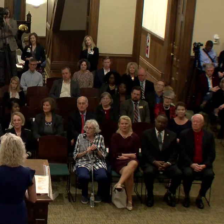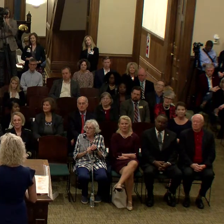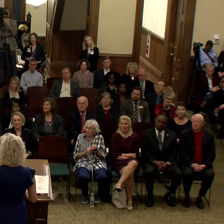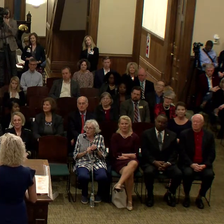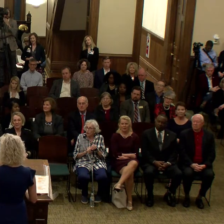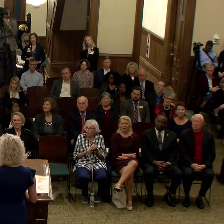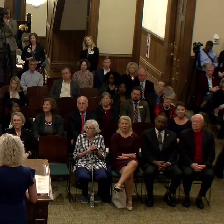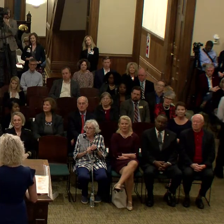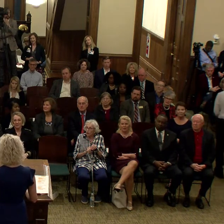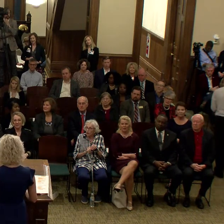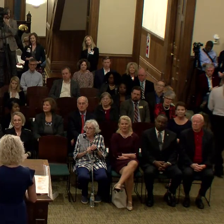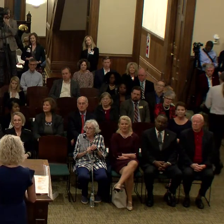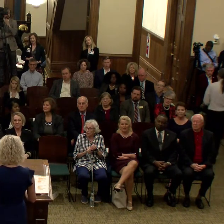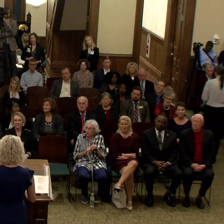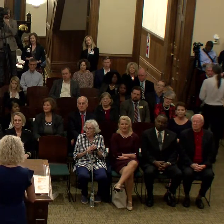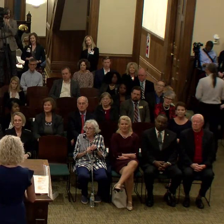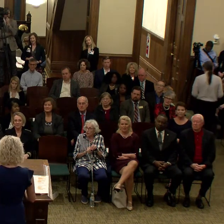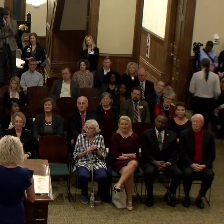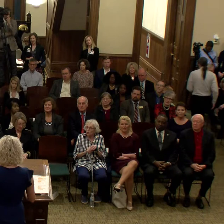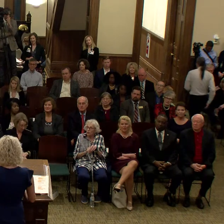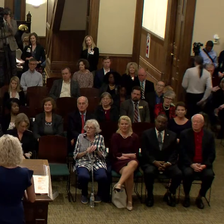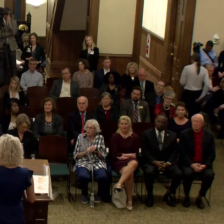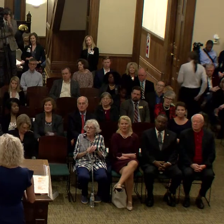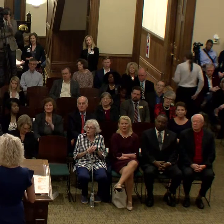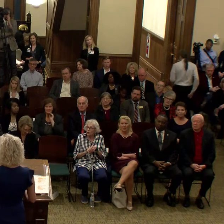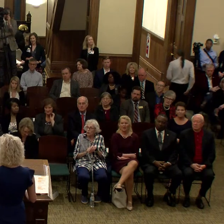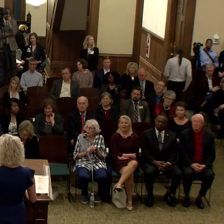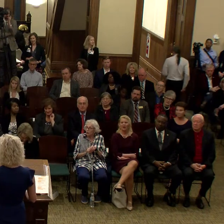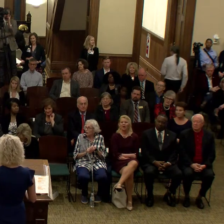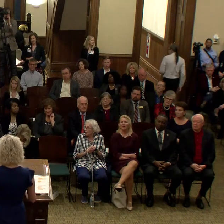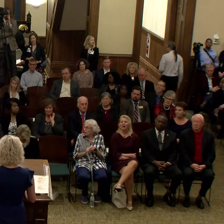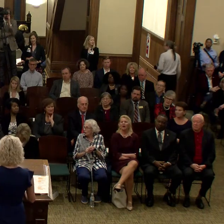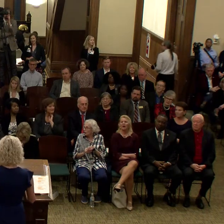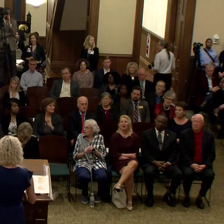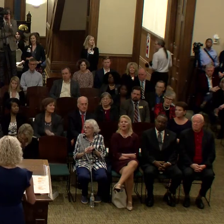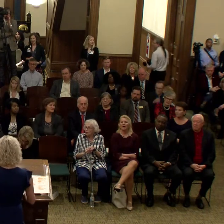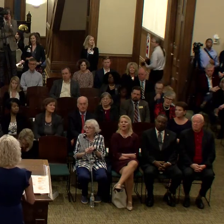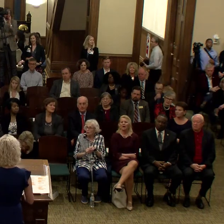Commissioner Rob Zapple. We all work hard on your behalf and I believe that